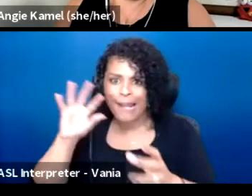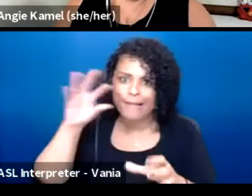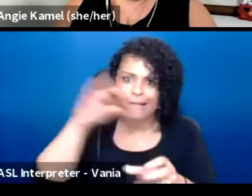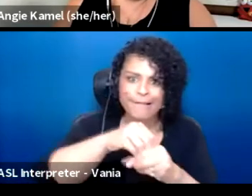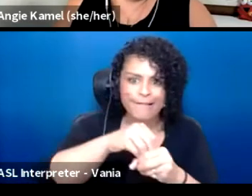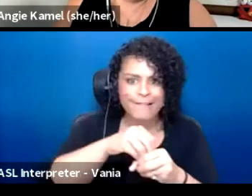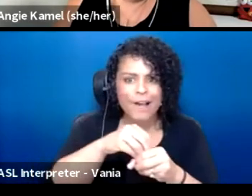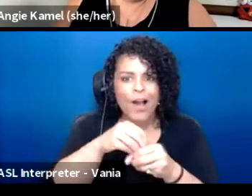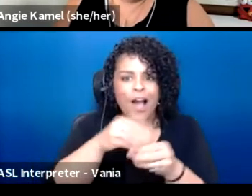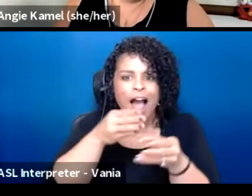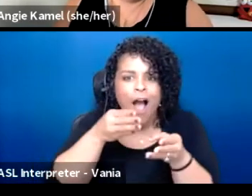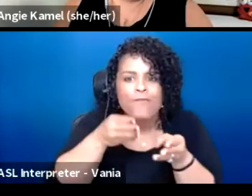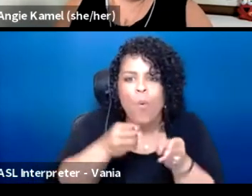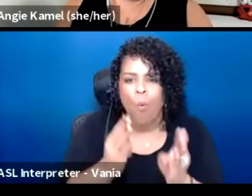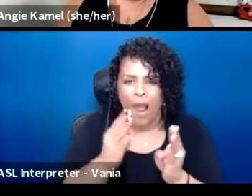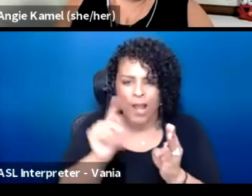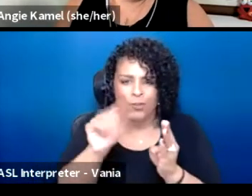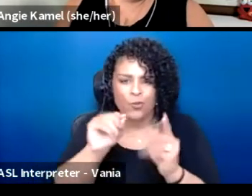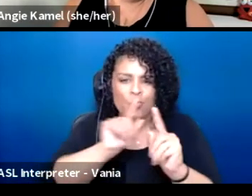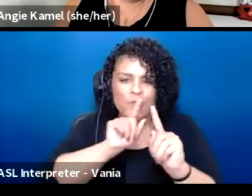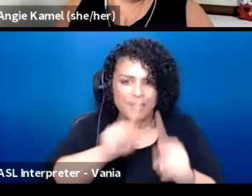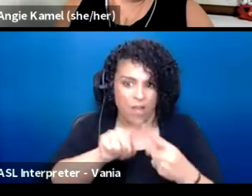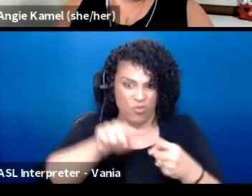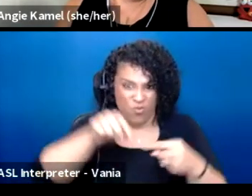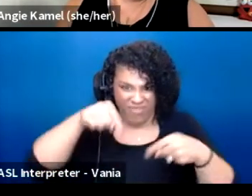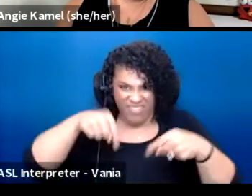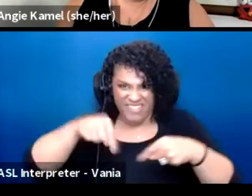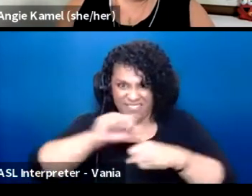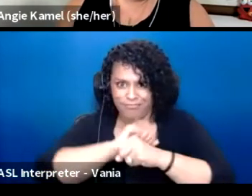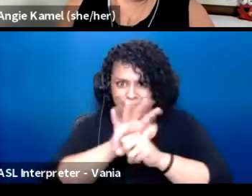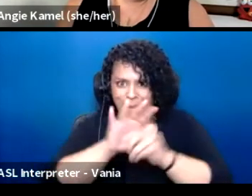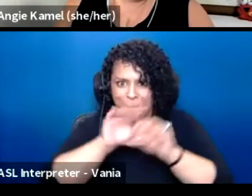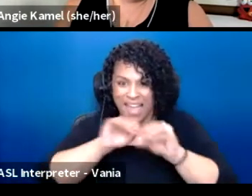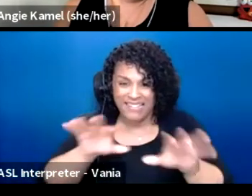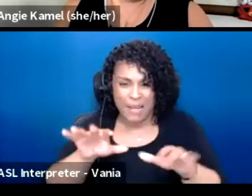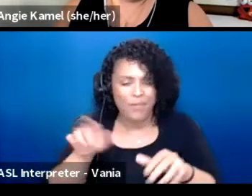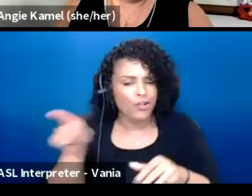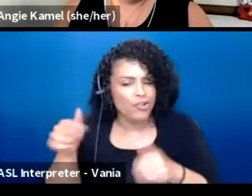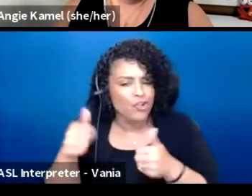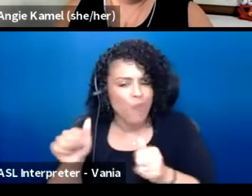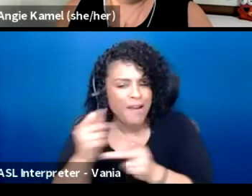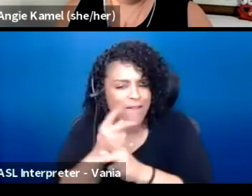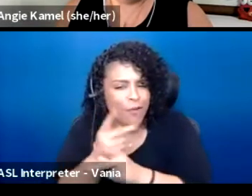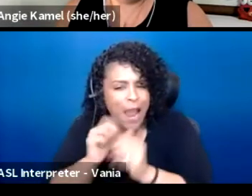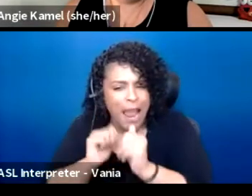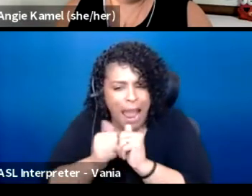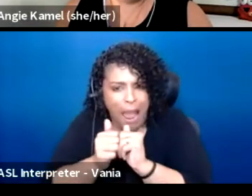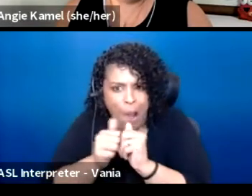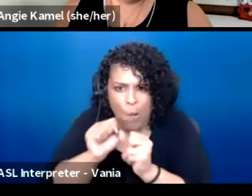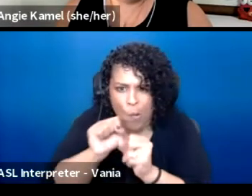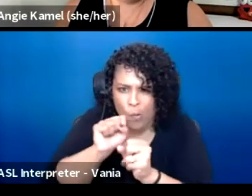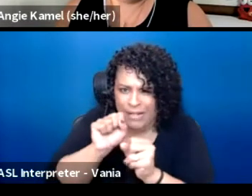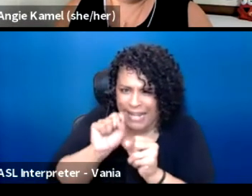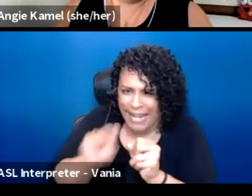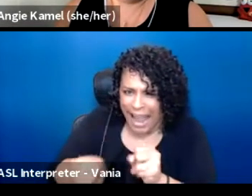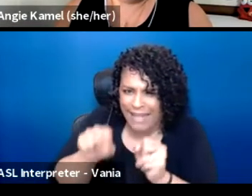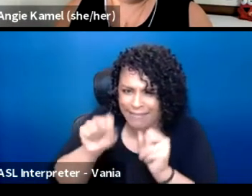So therefore, and she's still trying to figure how this works, but I wanna give her total credit for this item, I didn't know.